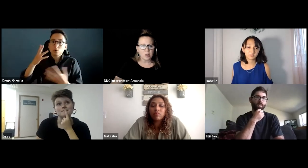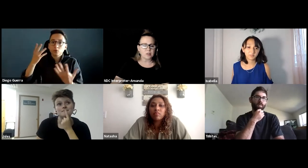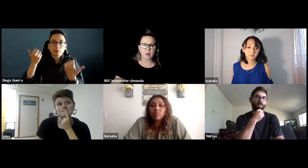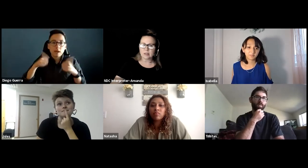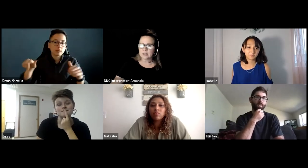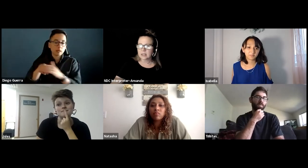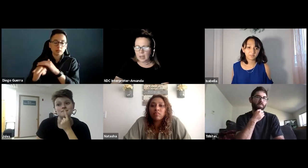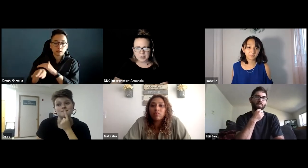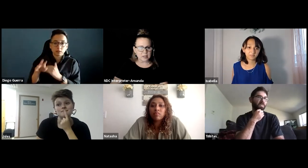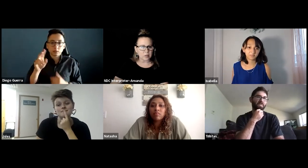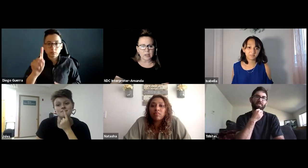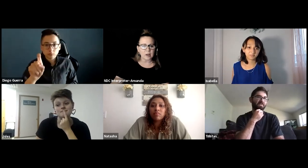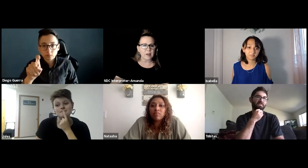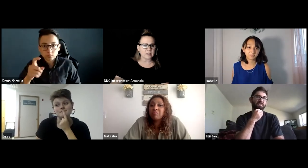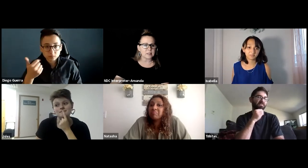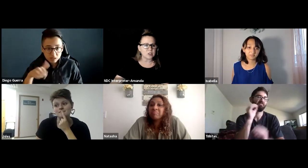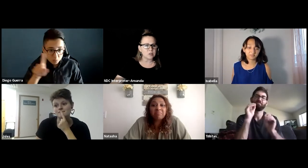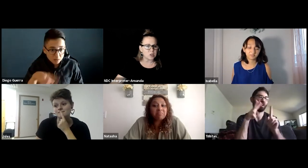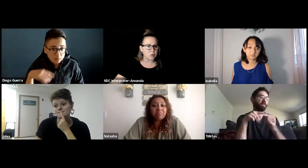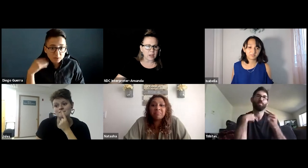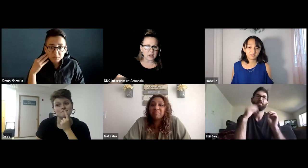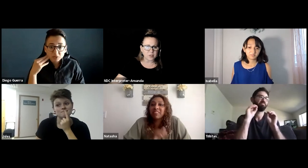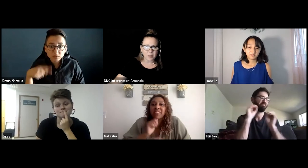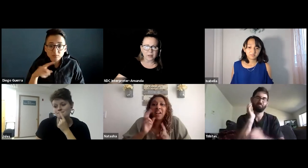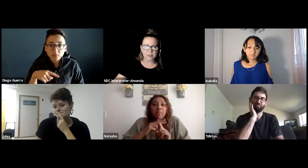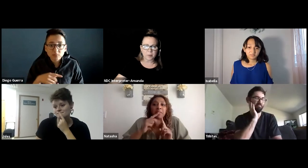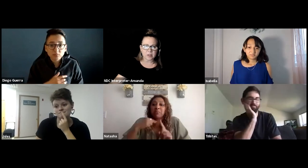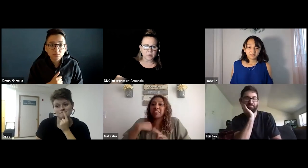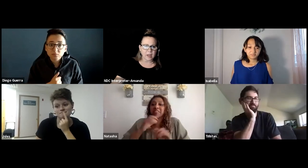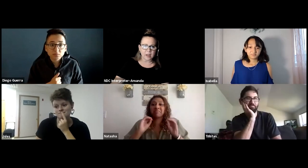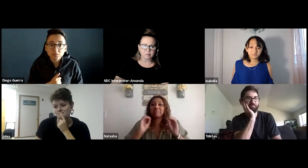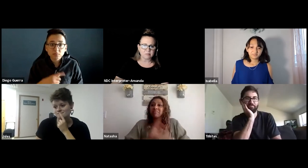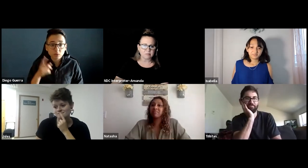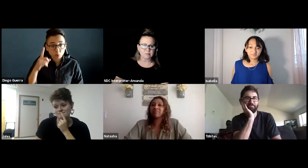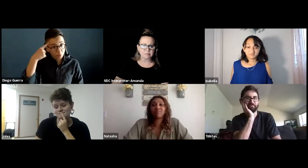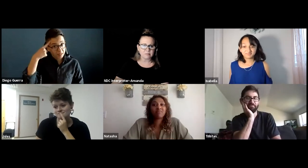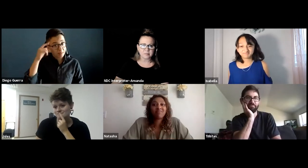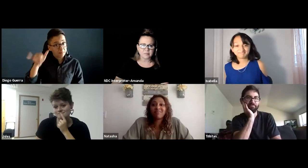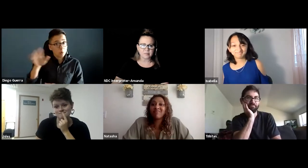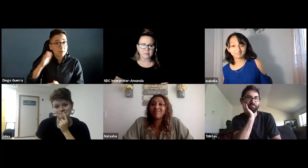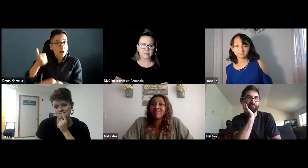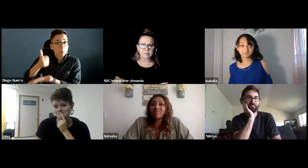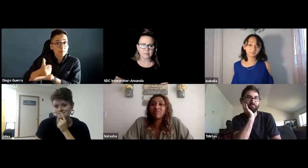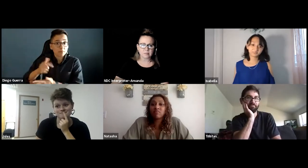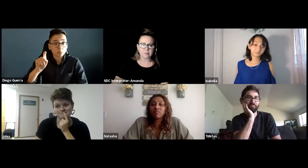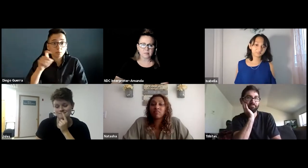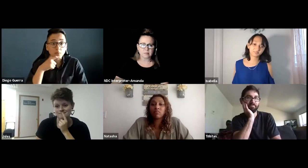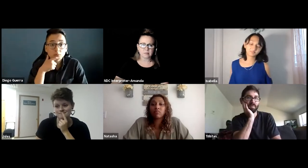struggling to get captioning or any kind of access issues? Any of you have experience with that? This is Tristan. Not me.